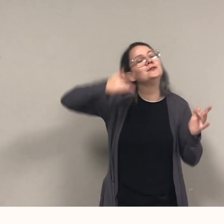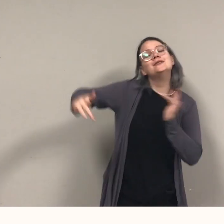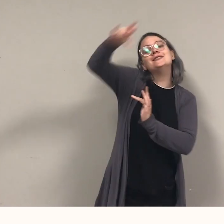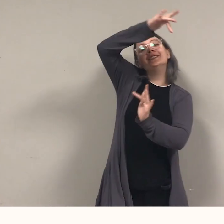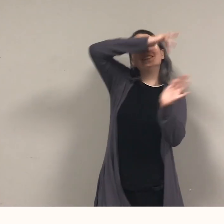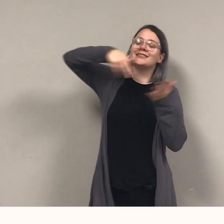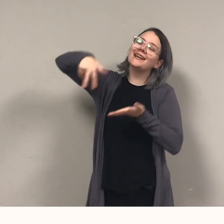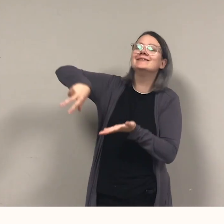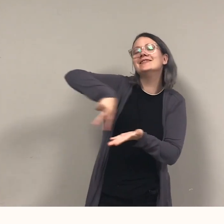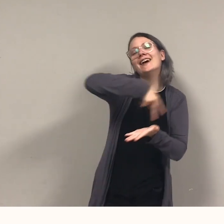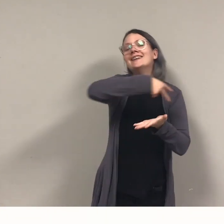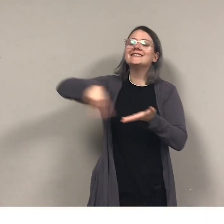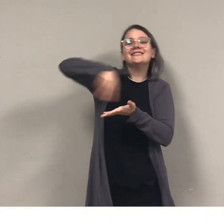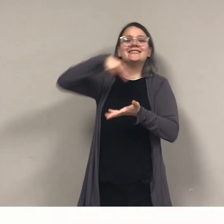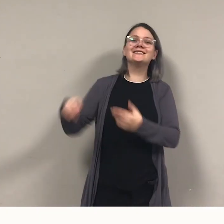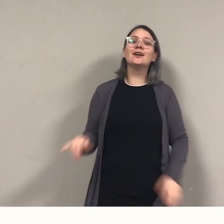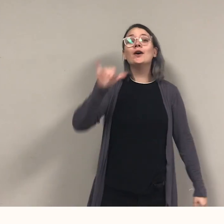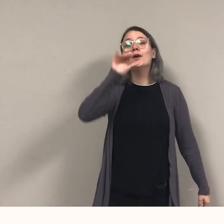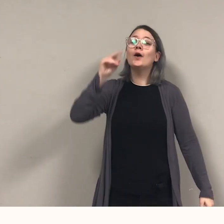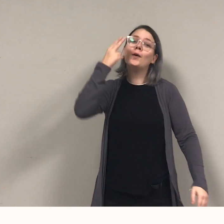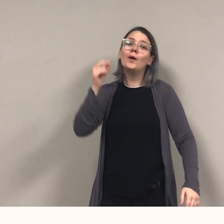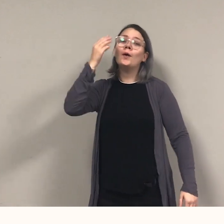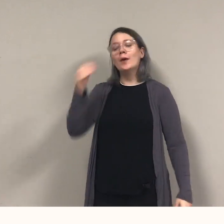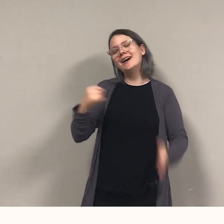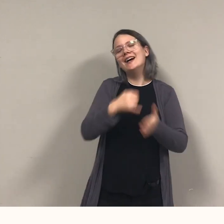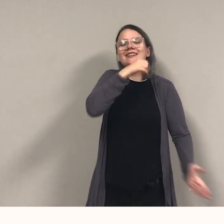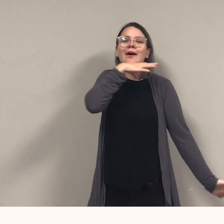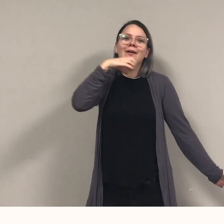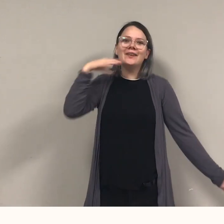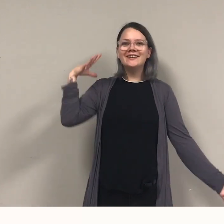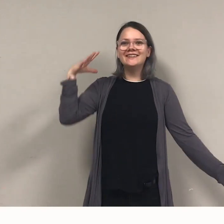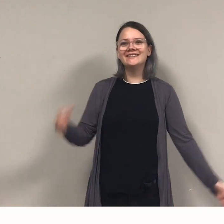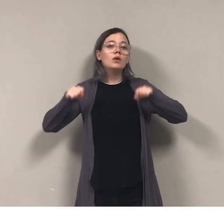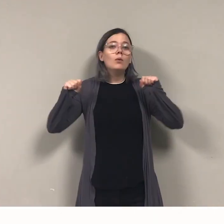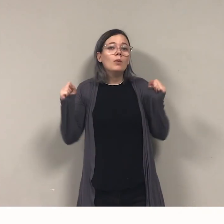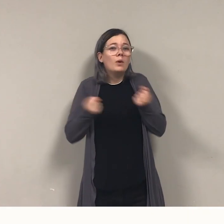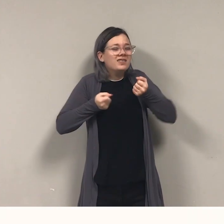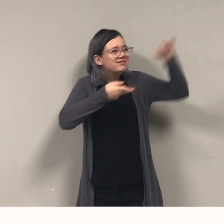"Yo ho ho! It's Halloween!" (Narrator) Winter. Winter comes by Northern breeze.